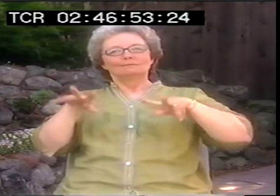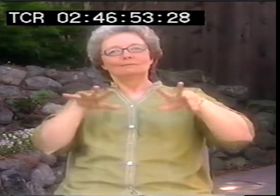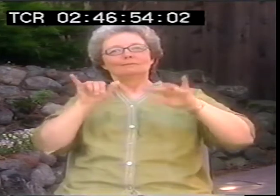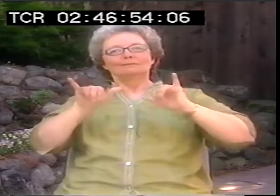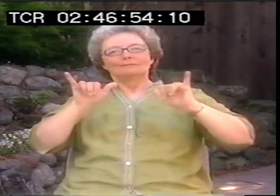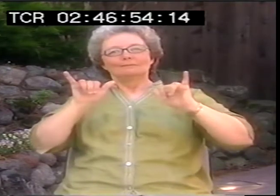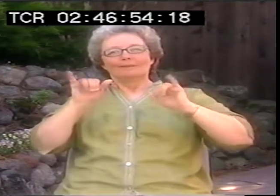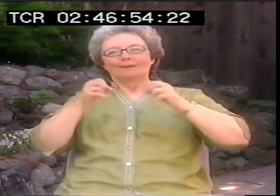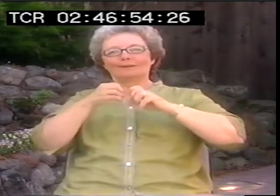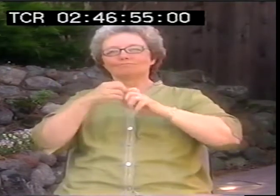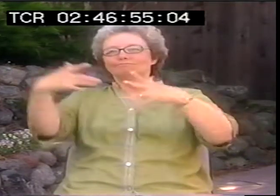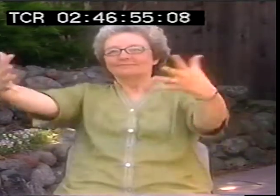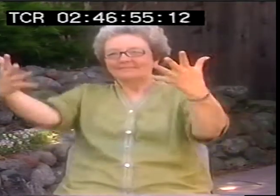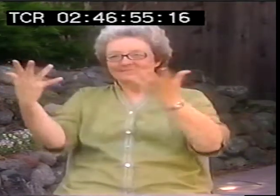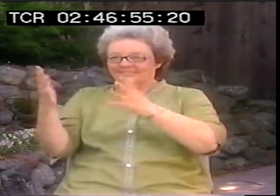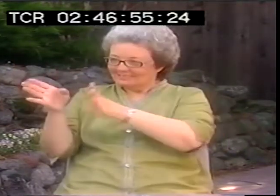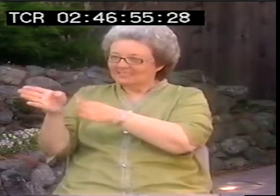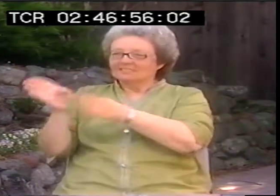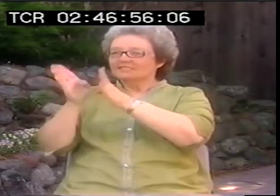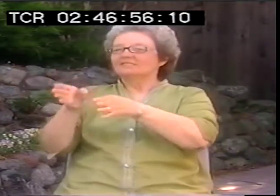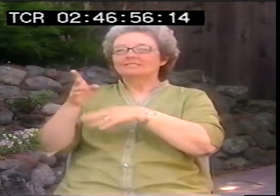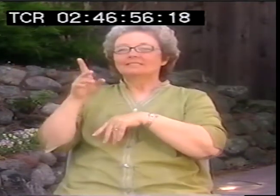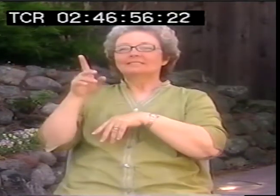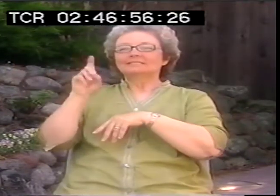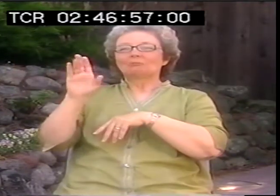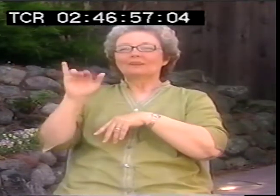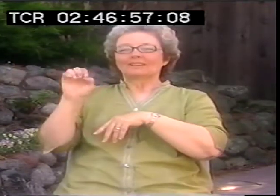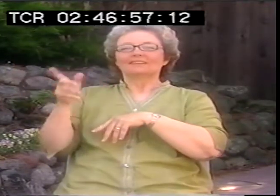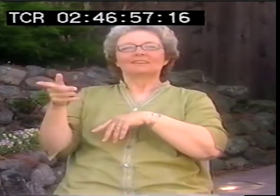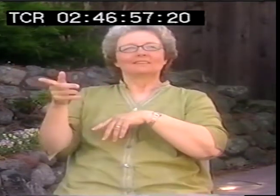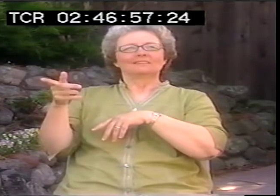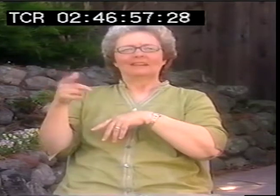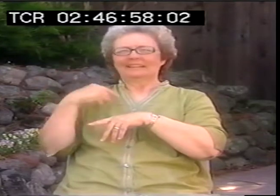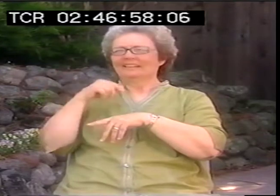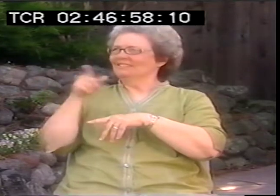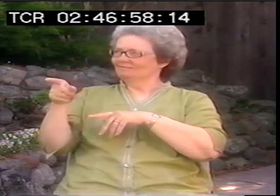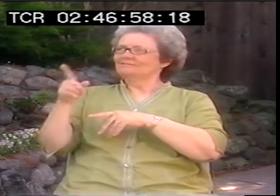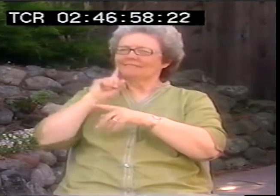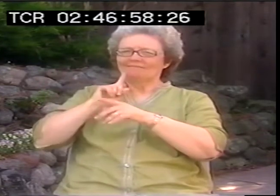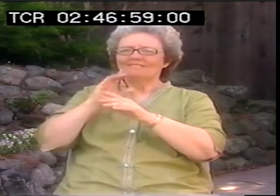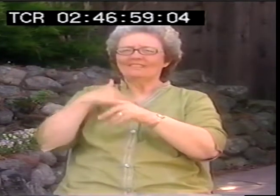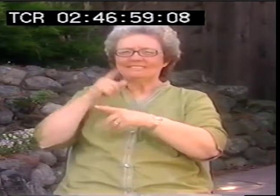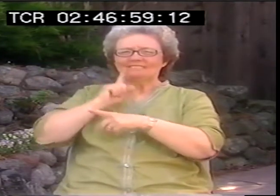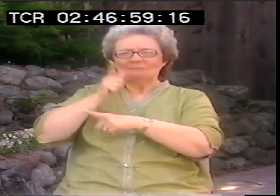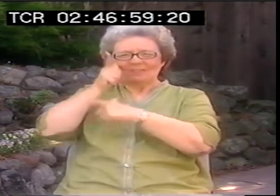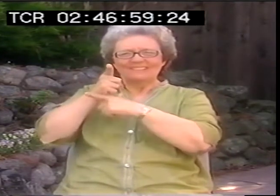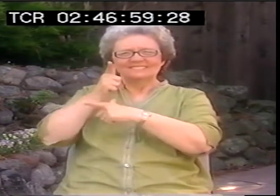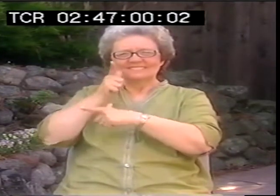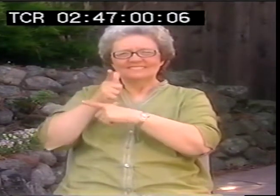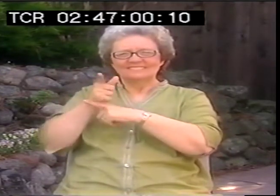that whole Ginsberg discussion occurred, and that was his early exposure to the art form. Debbie Rennie, I think she has a deaf brother, and